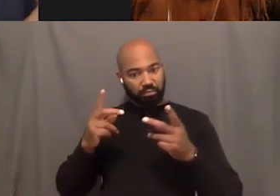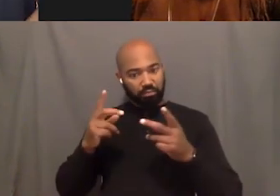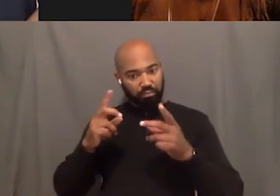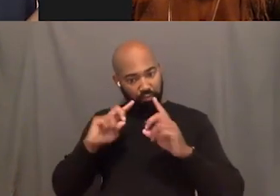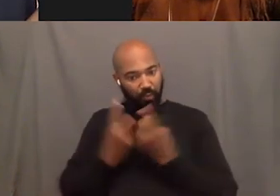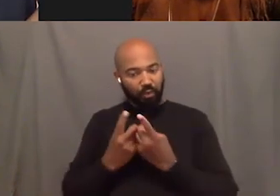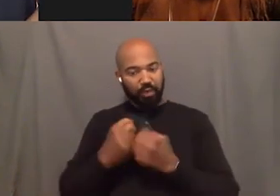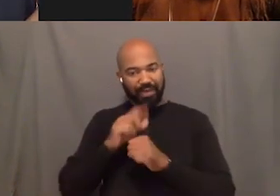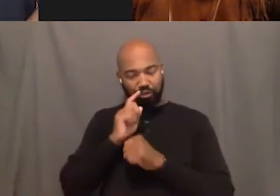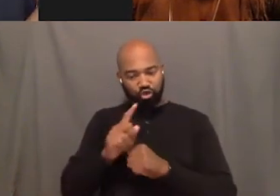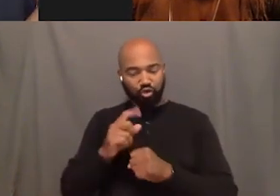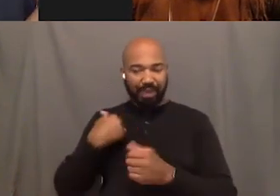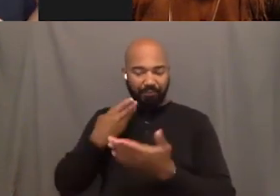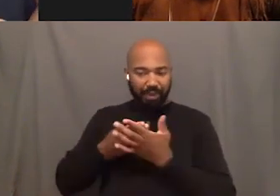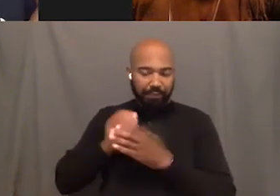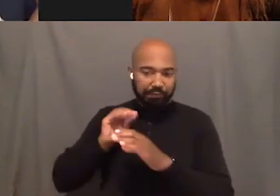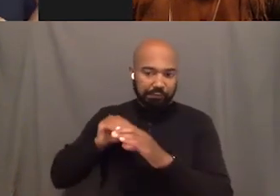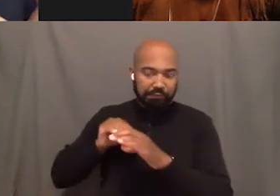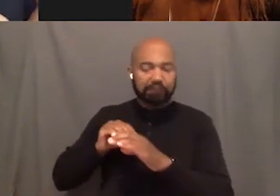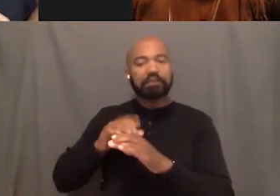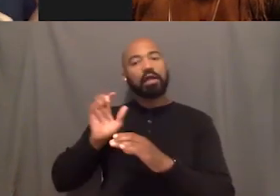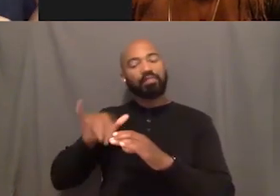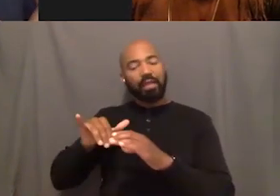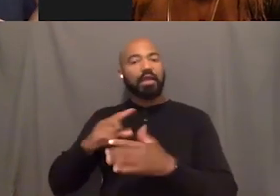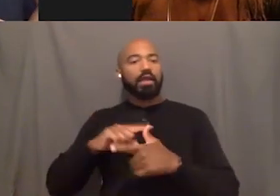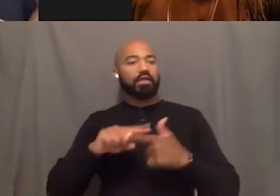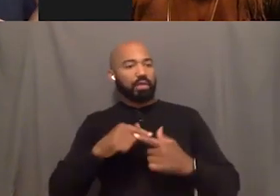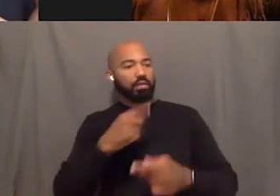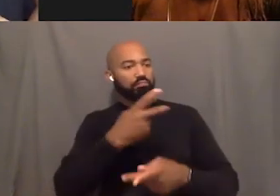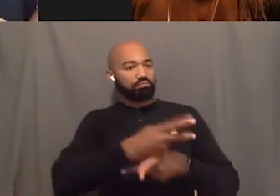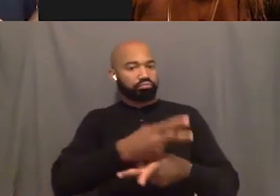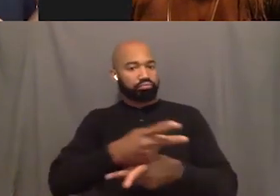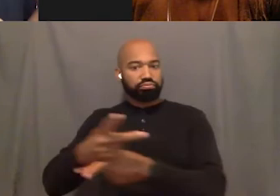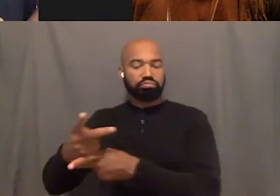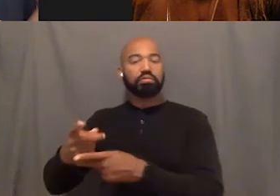So many black and brown starter organizations go under because they